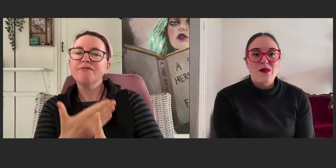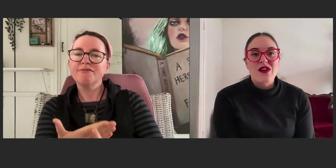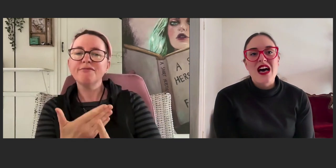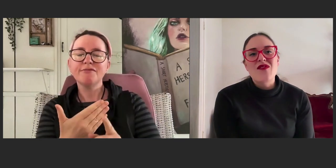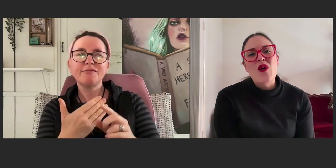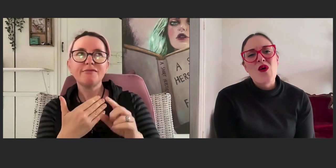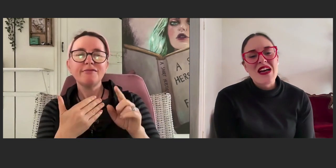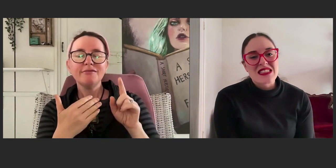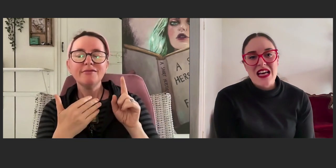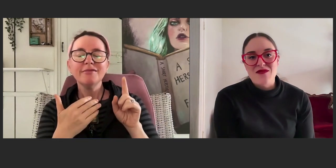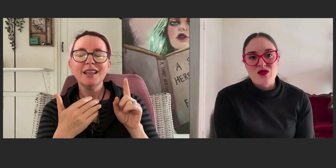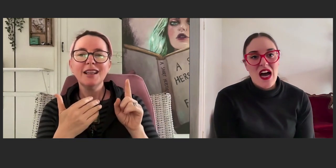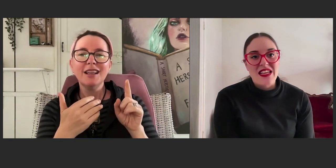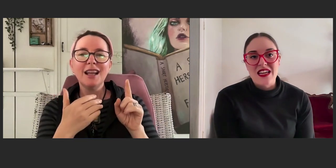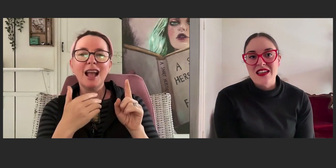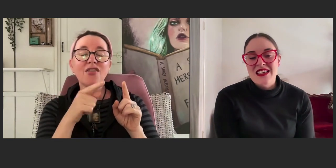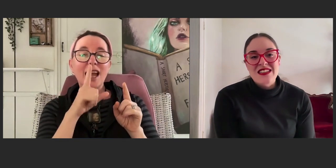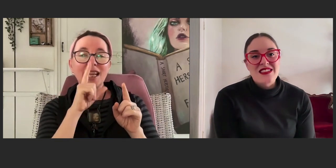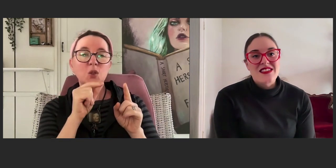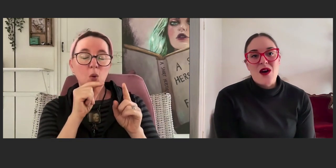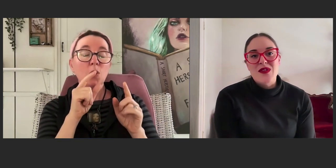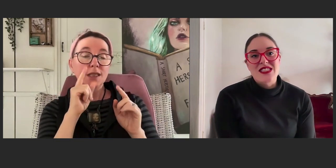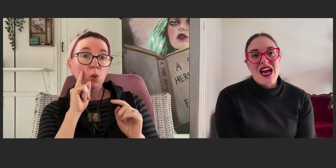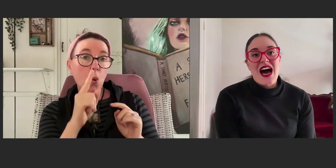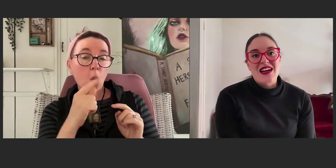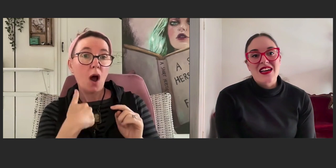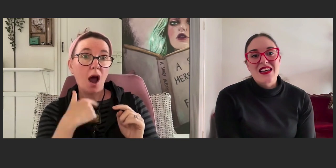because I've always loved writing since I was young.